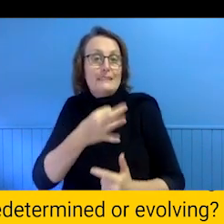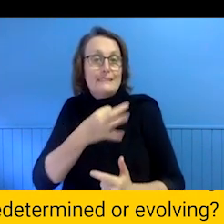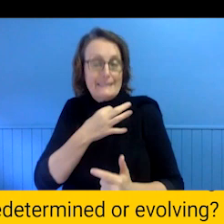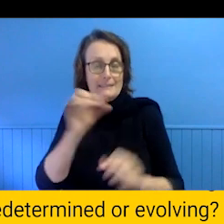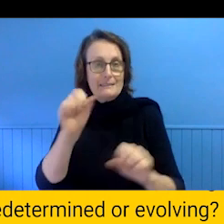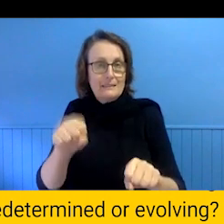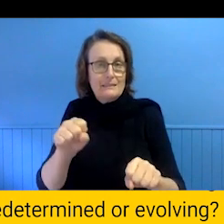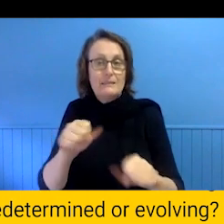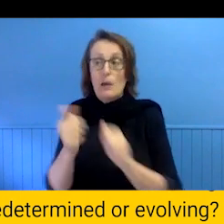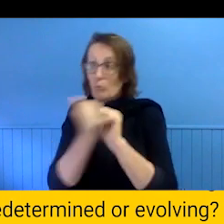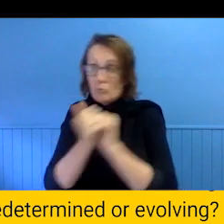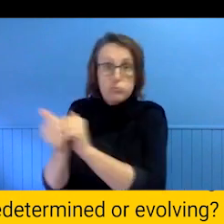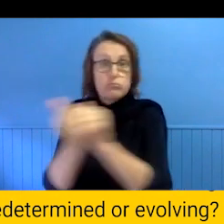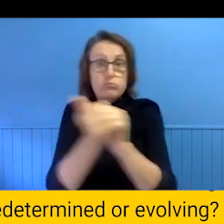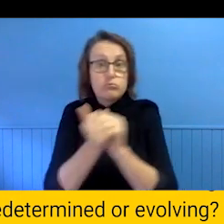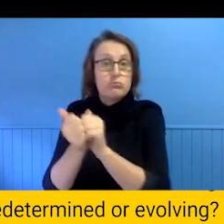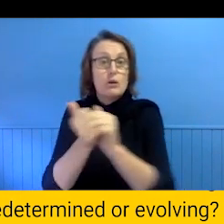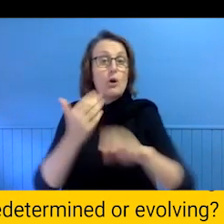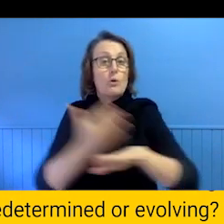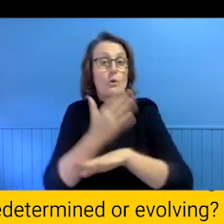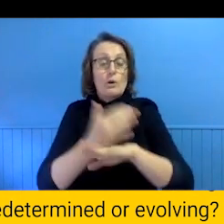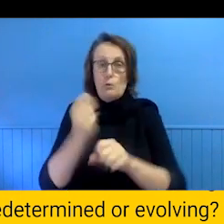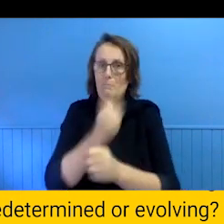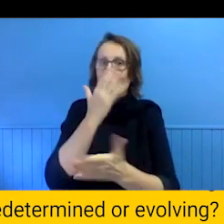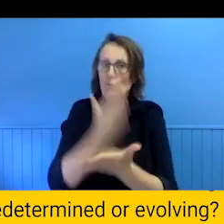collaborators, we want to make sure there is a responsibility taken to